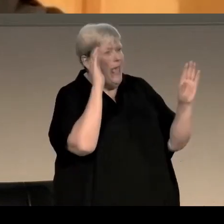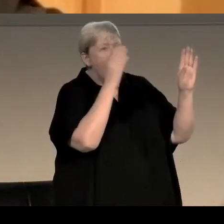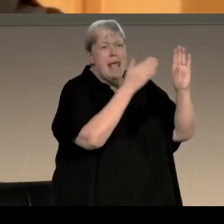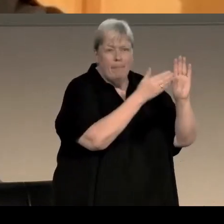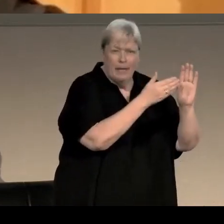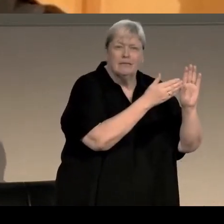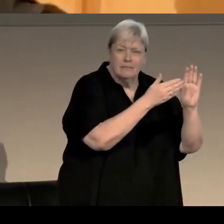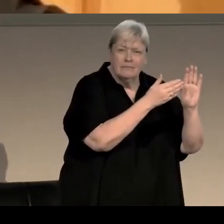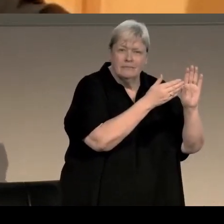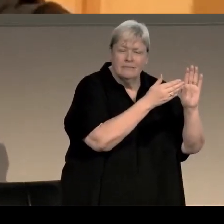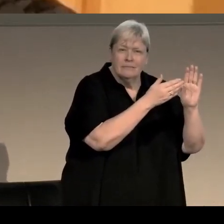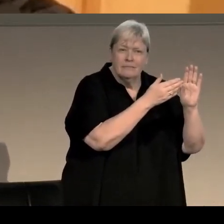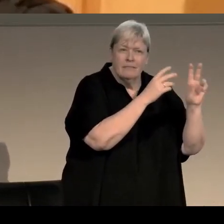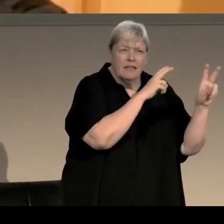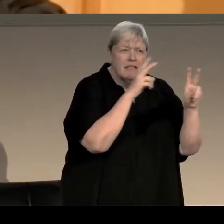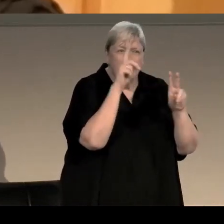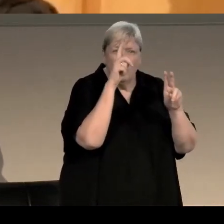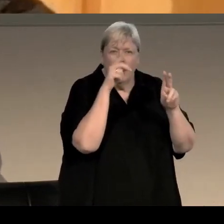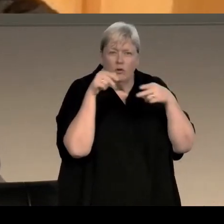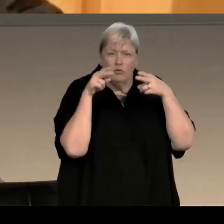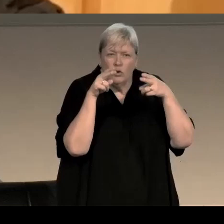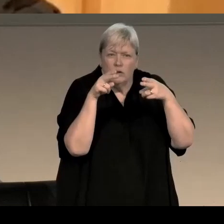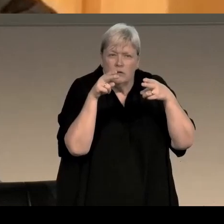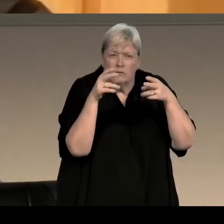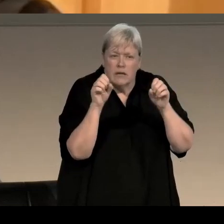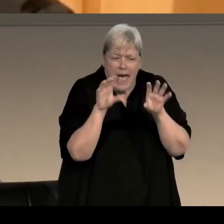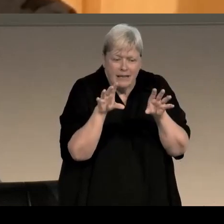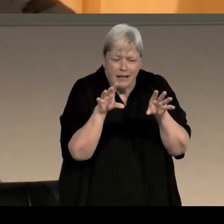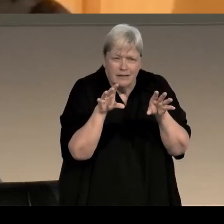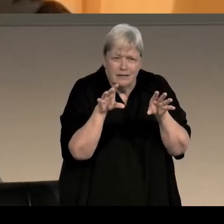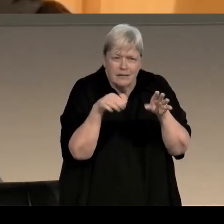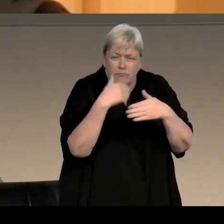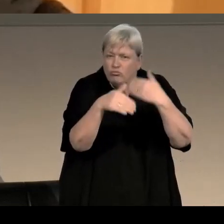but all you can see is the bit of road in front of your headlights, and you just kind of fare forward,